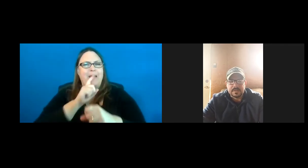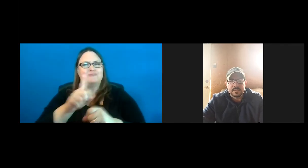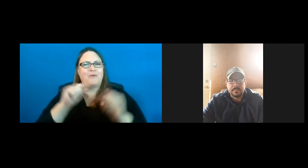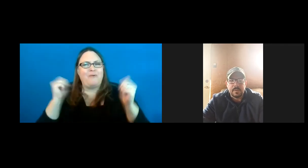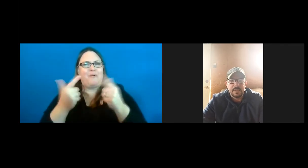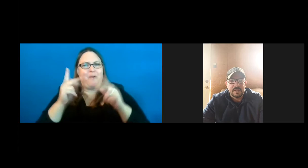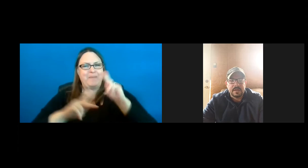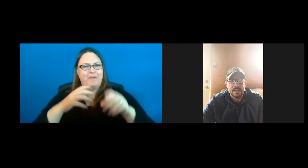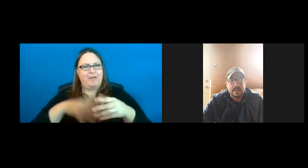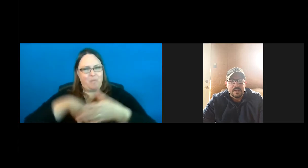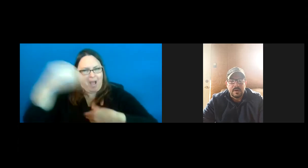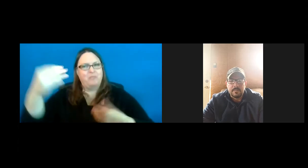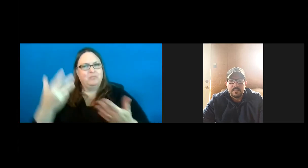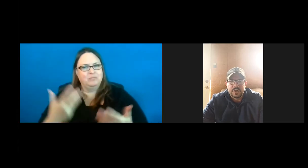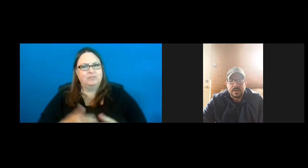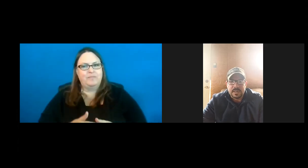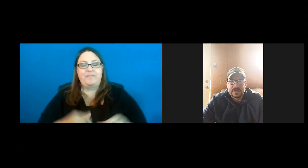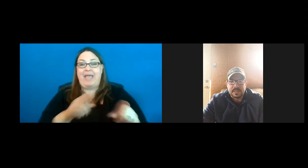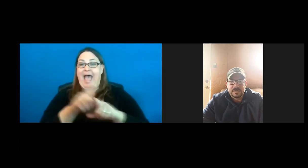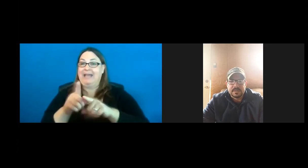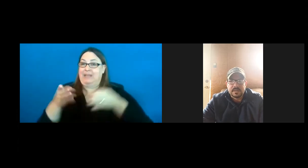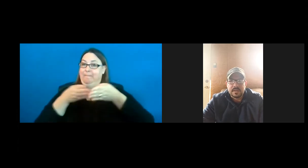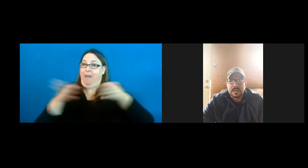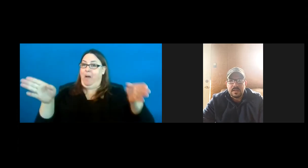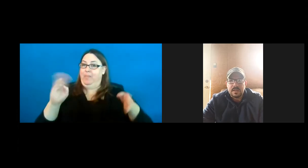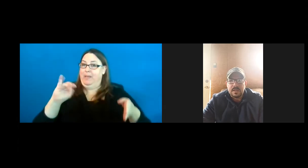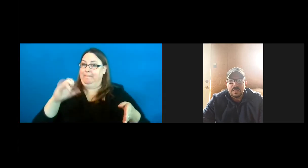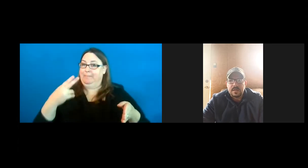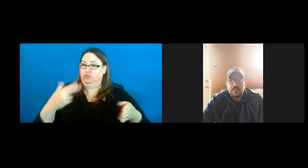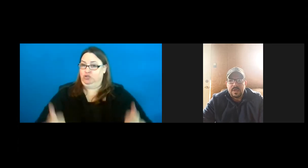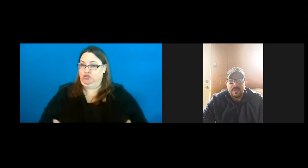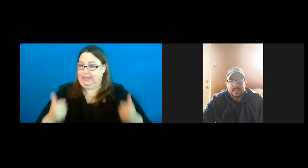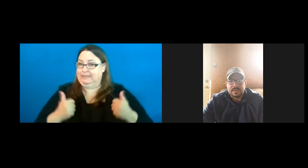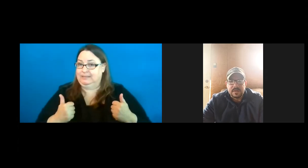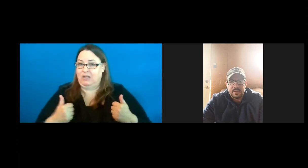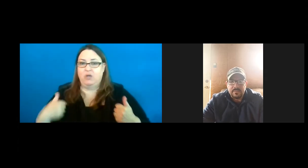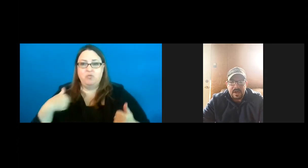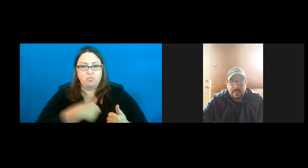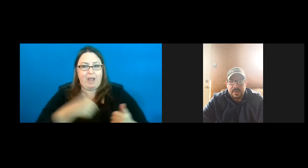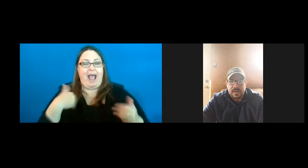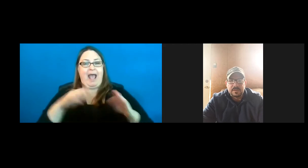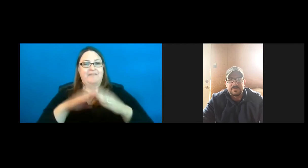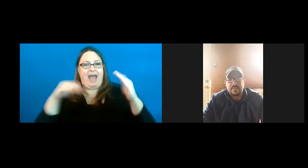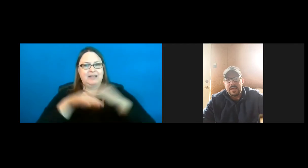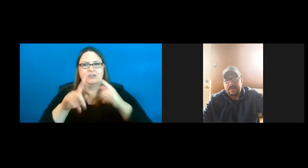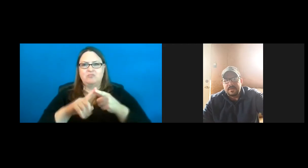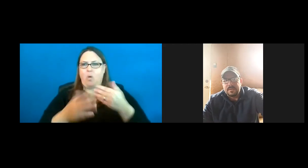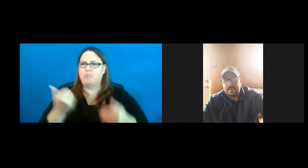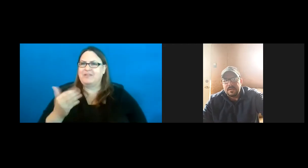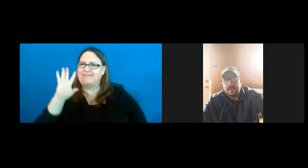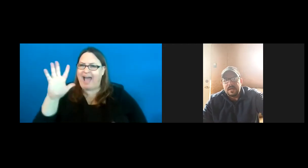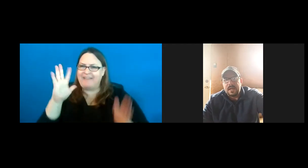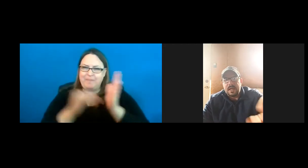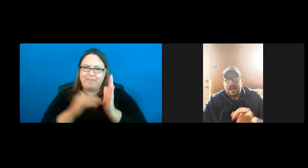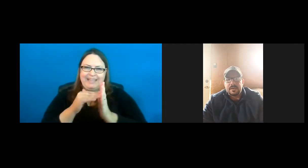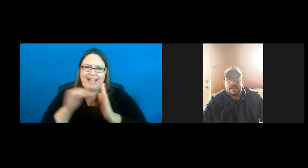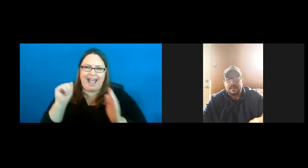As public Michigan residents, we have access to nearly 5 million acres of land, and it